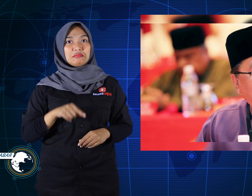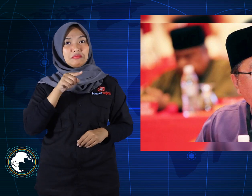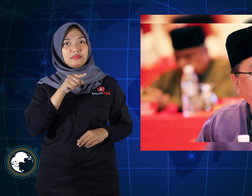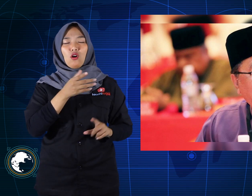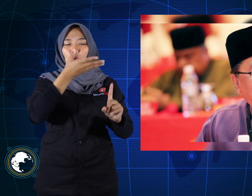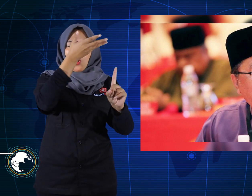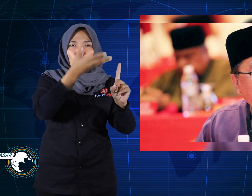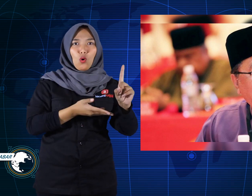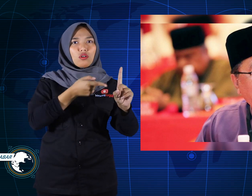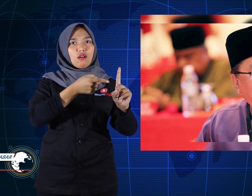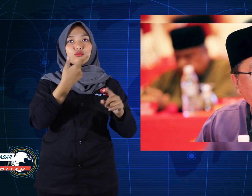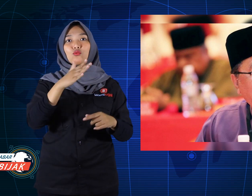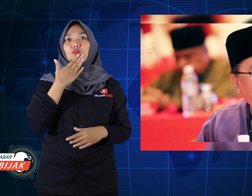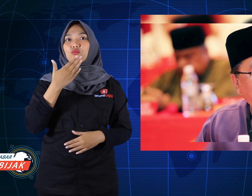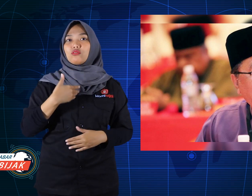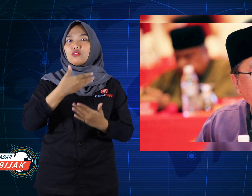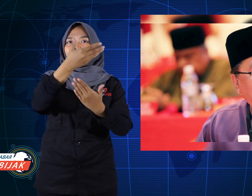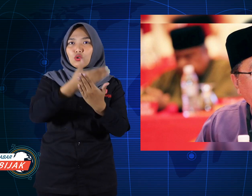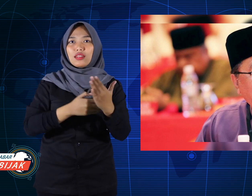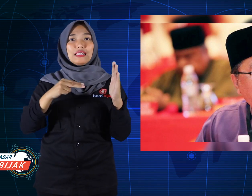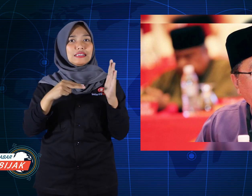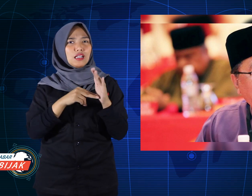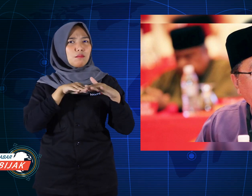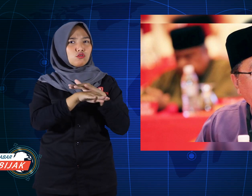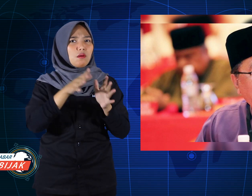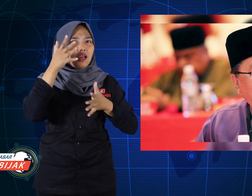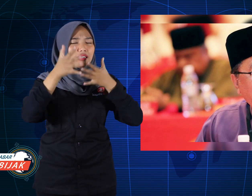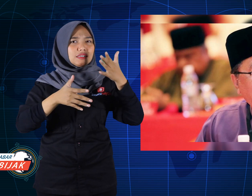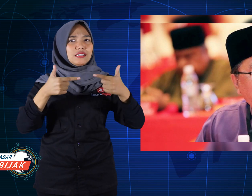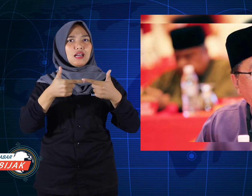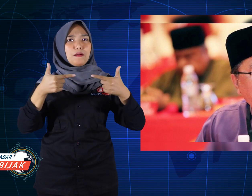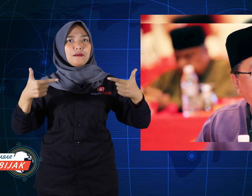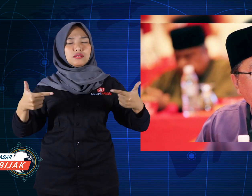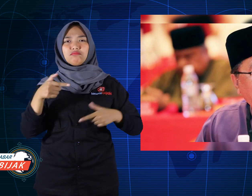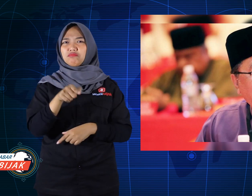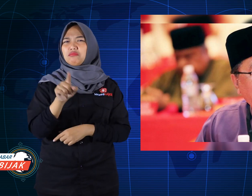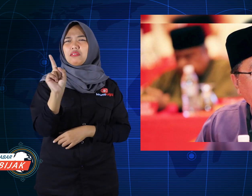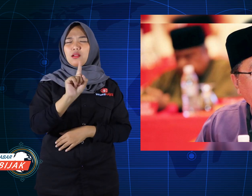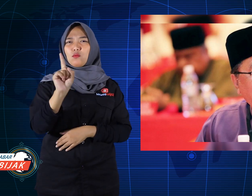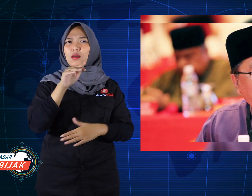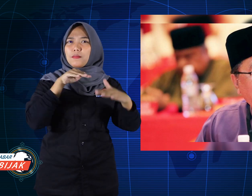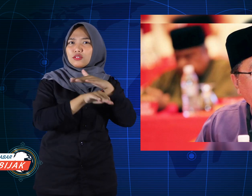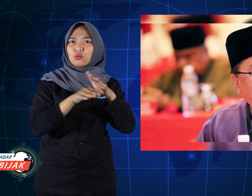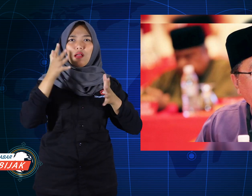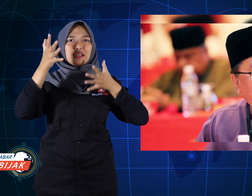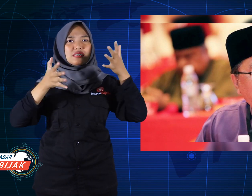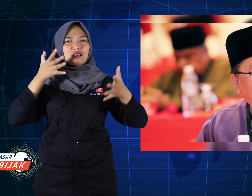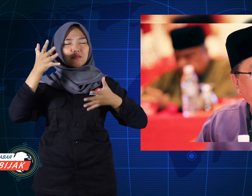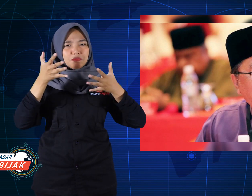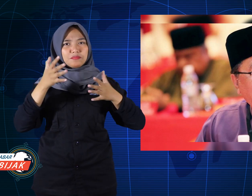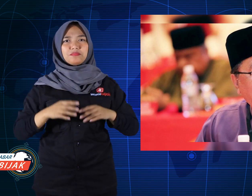especially Malaysian entry permit holders long term, may not enter Malaysia.